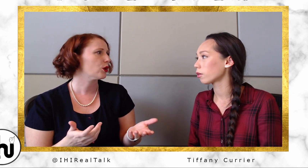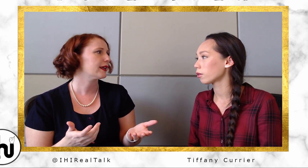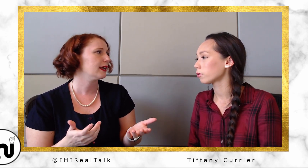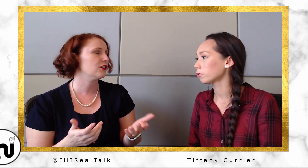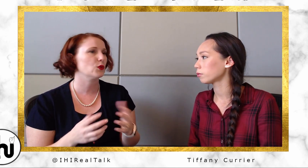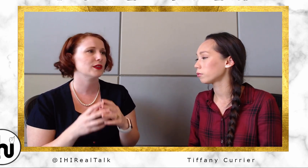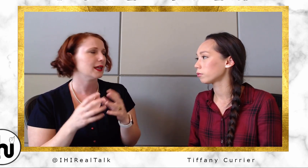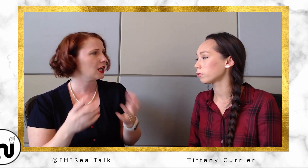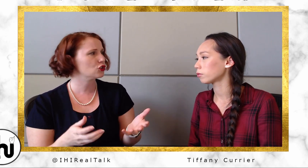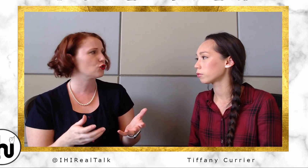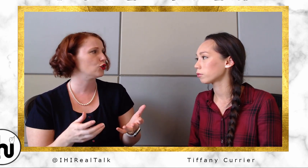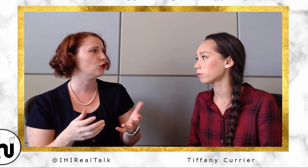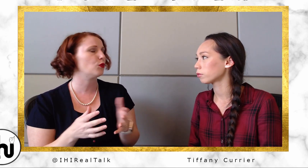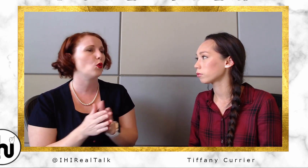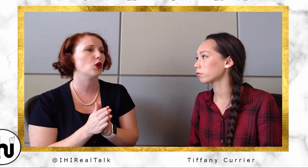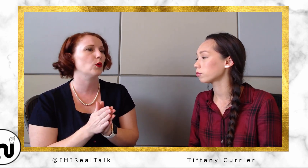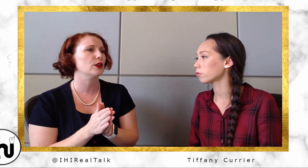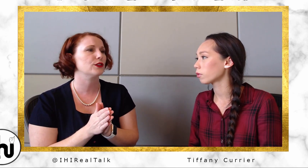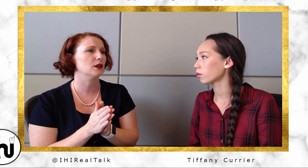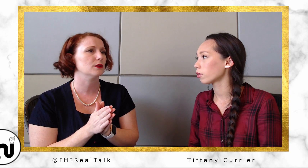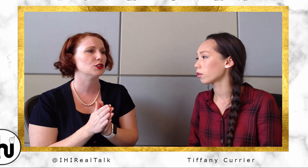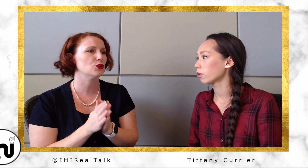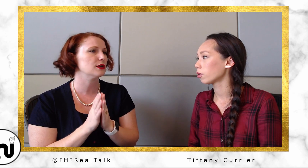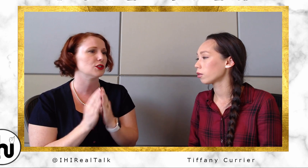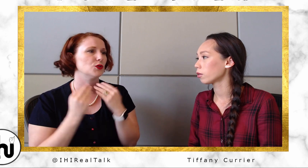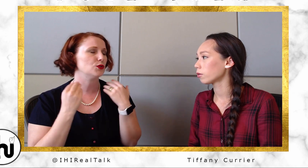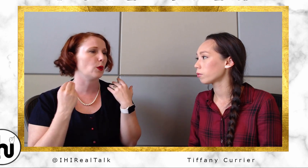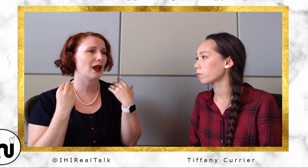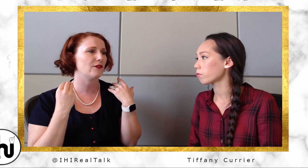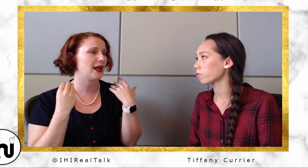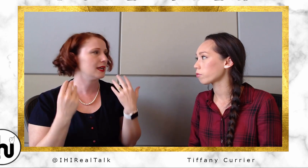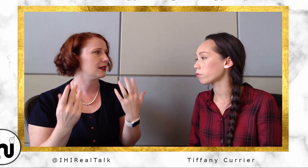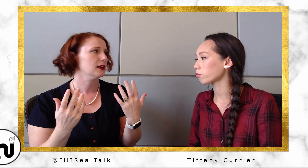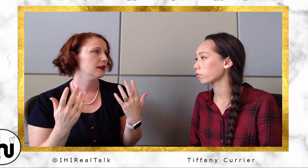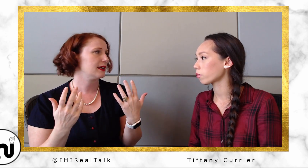either with that age group or with students who don't have any experience,